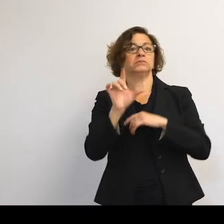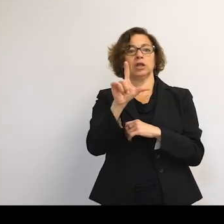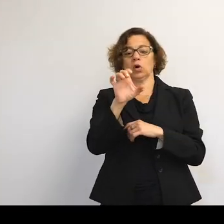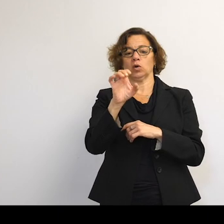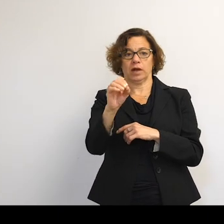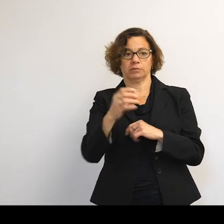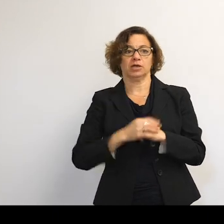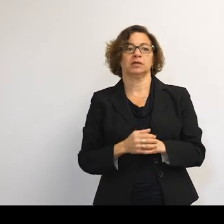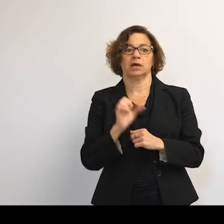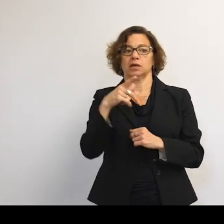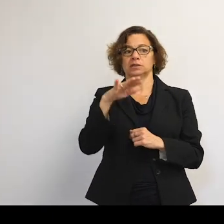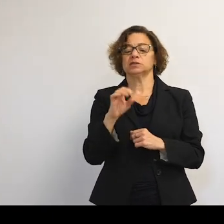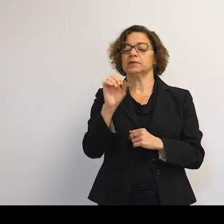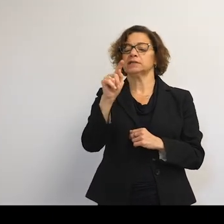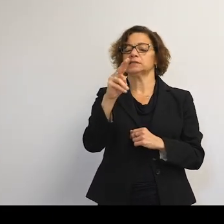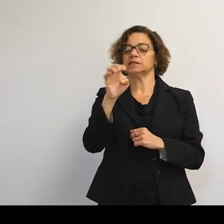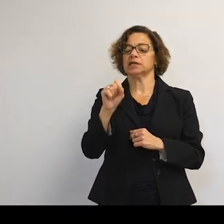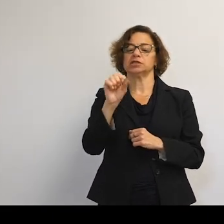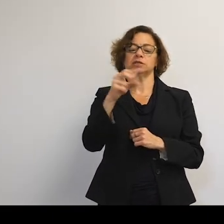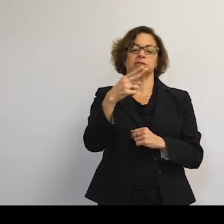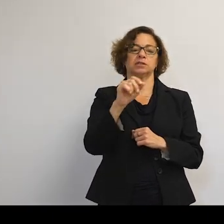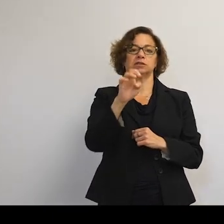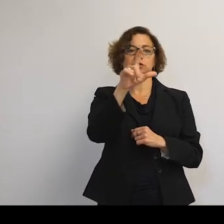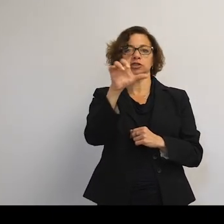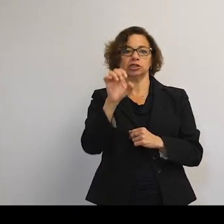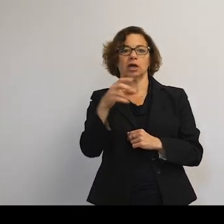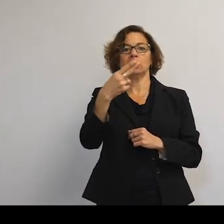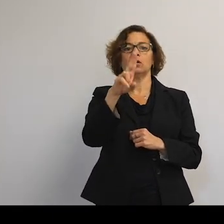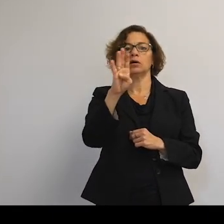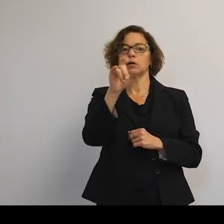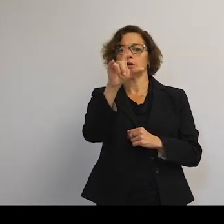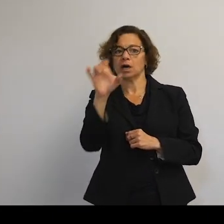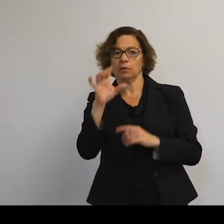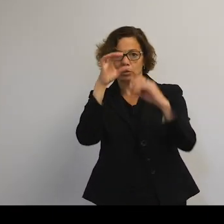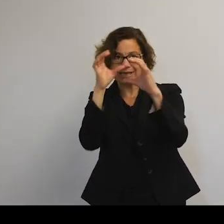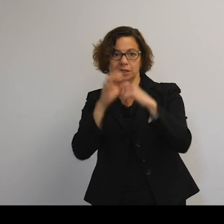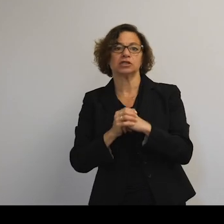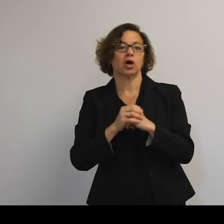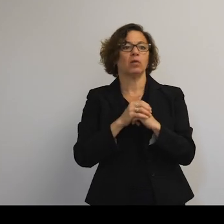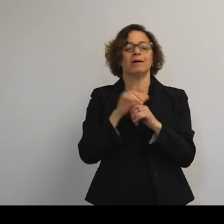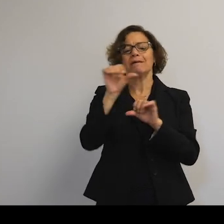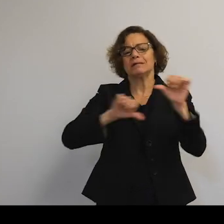All the space stations, all the shuttle missions, Hubble, the vast majority of scientific missions